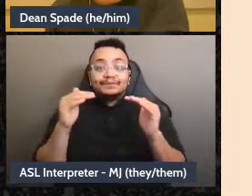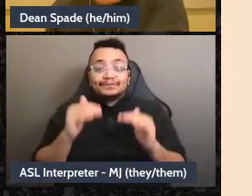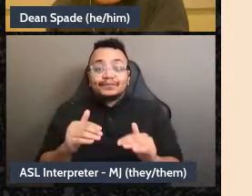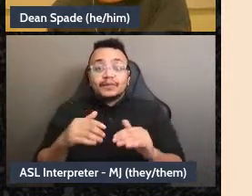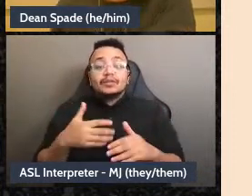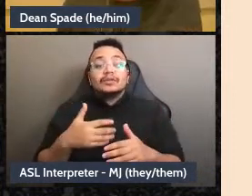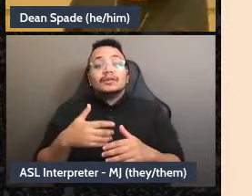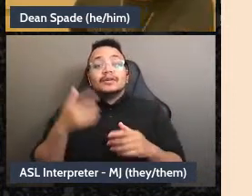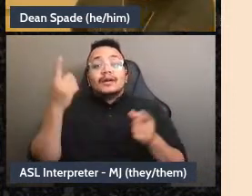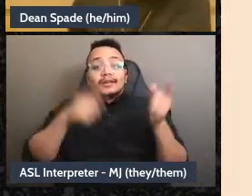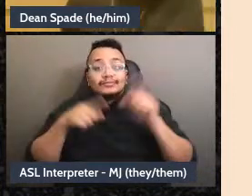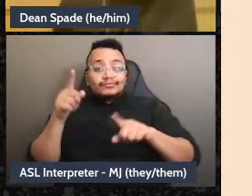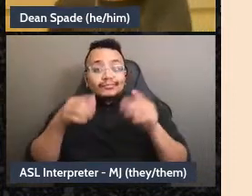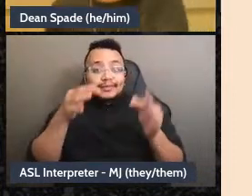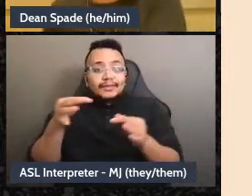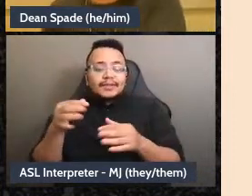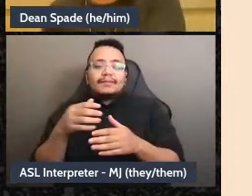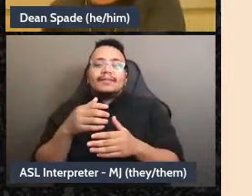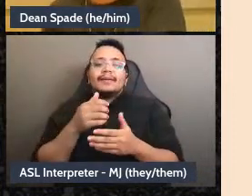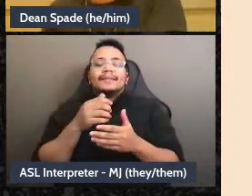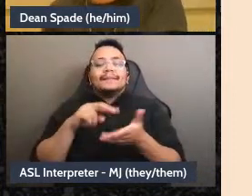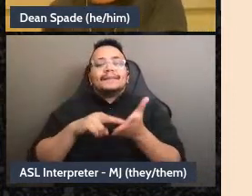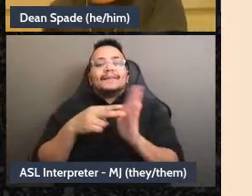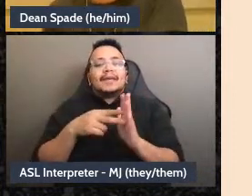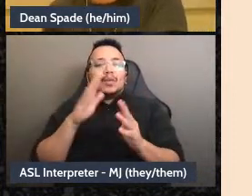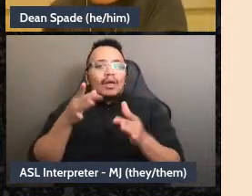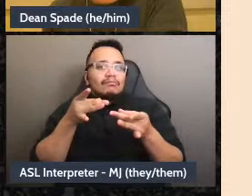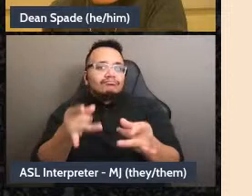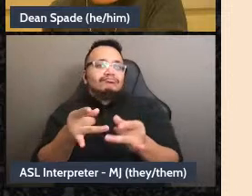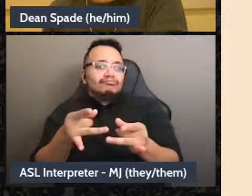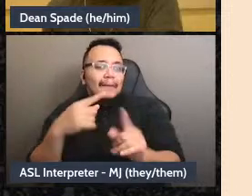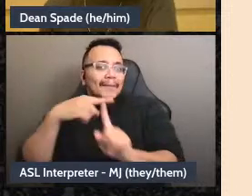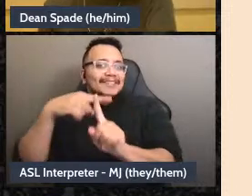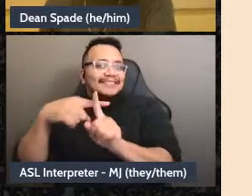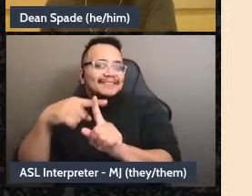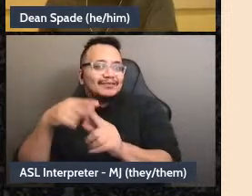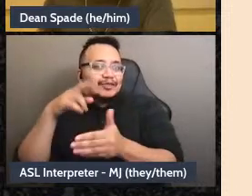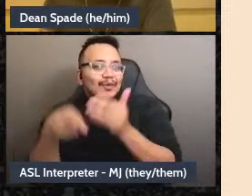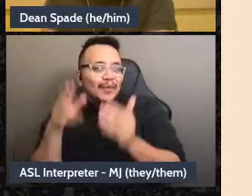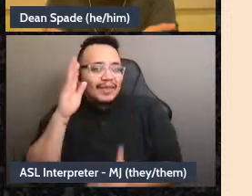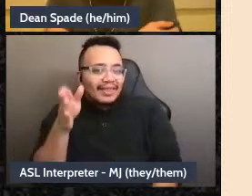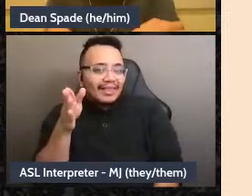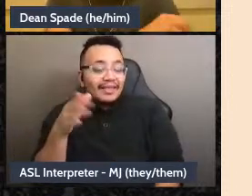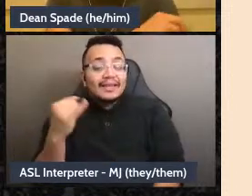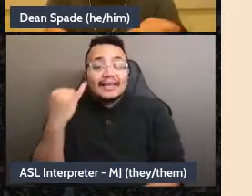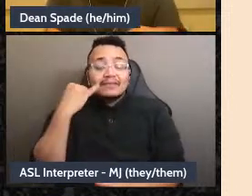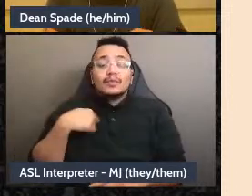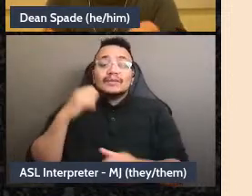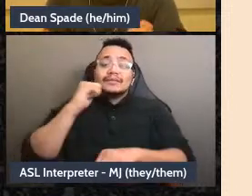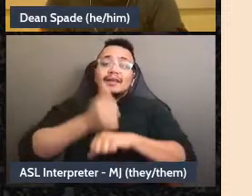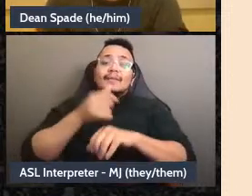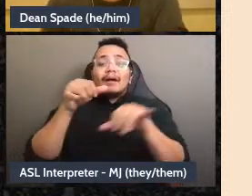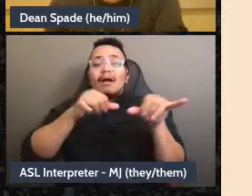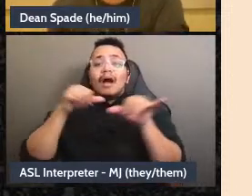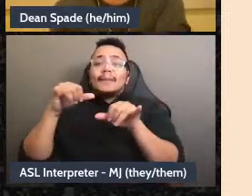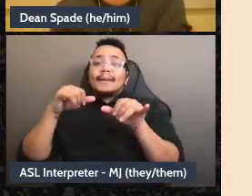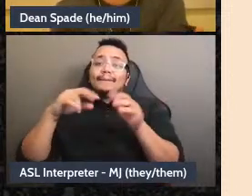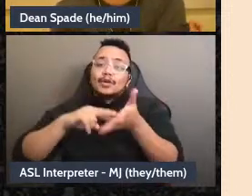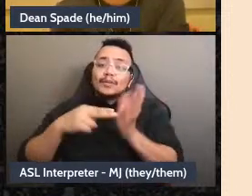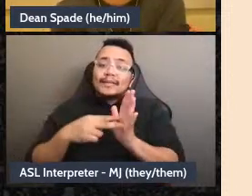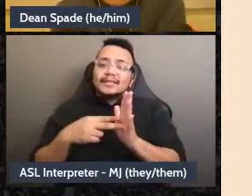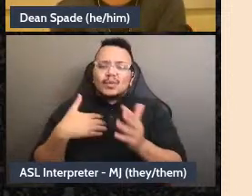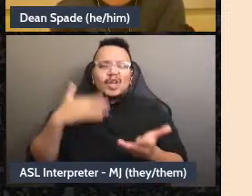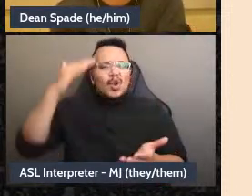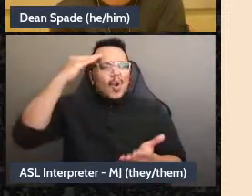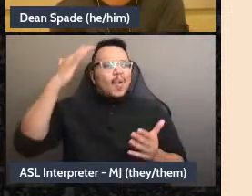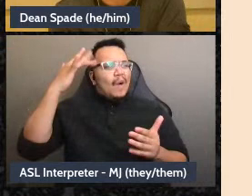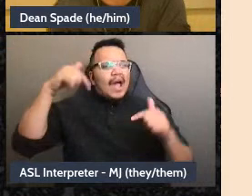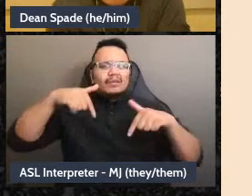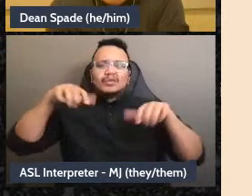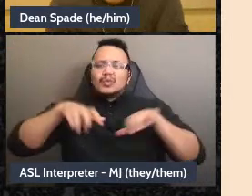if the group has a clear common purpose, if we know why we're here then even if we disagree we're